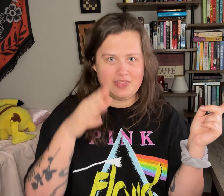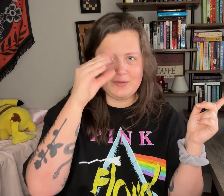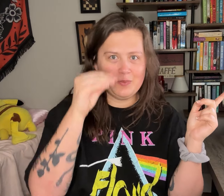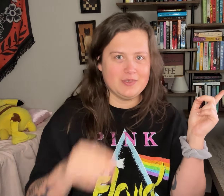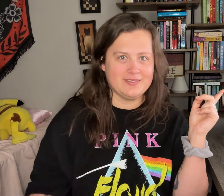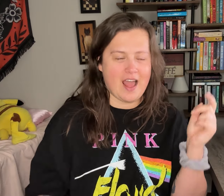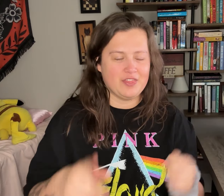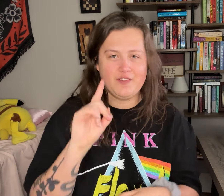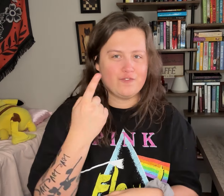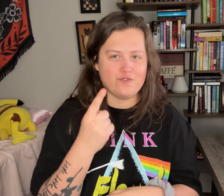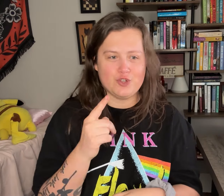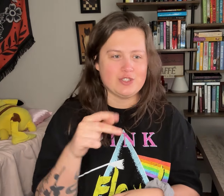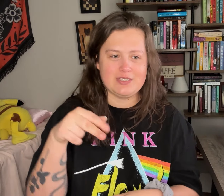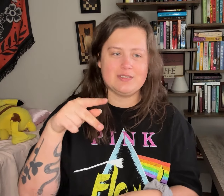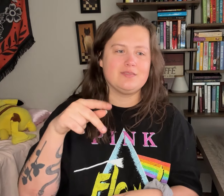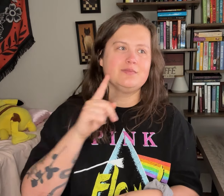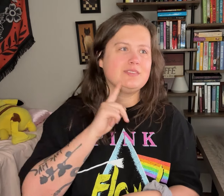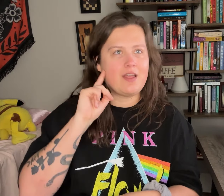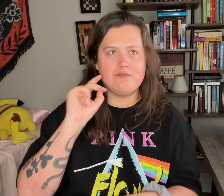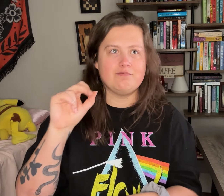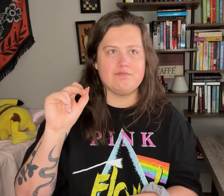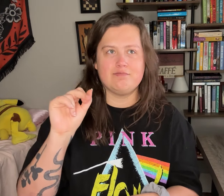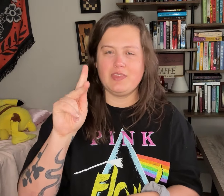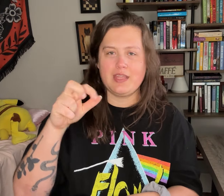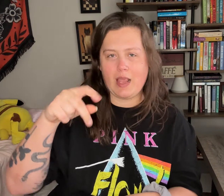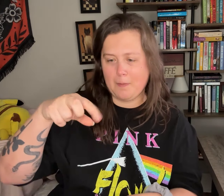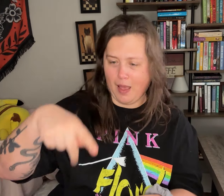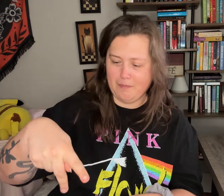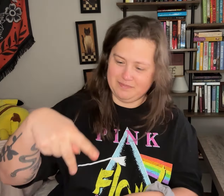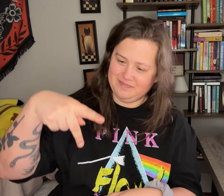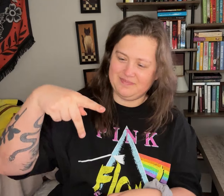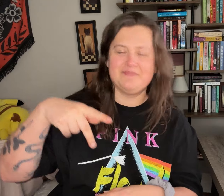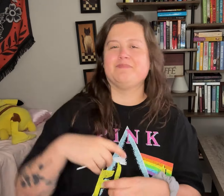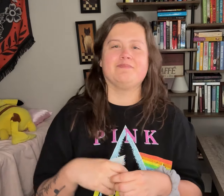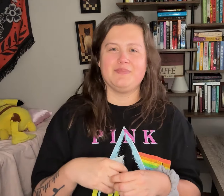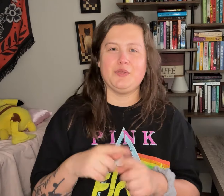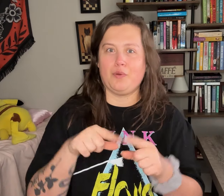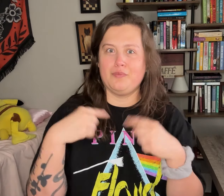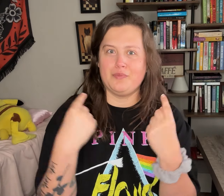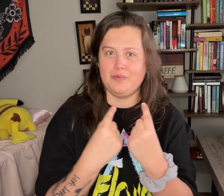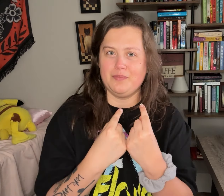The boys. The first deaf KPOP group.